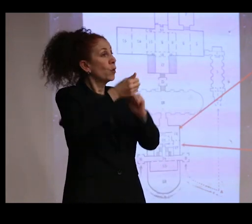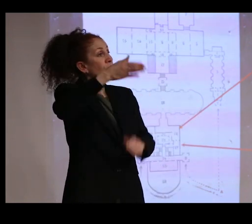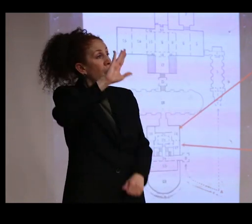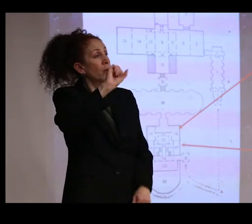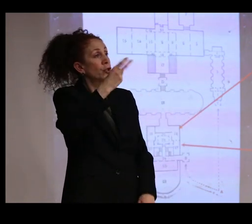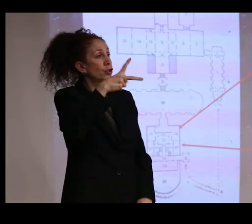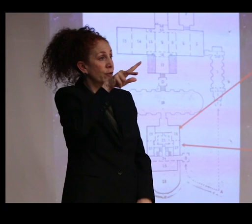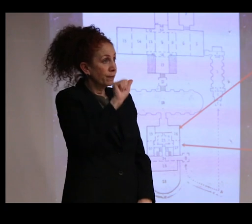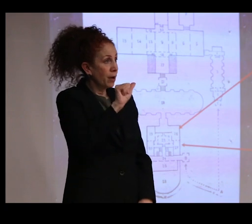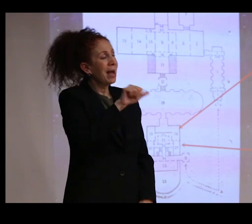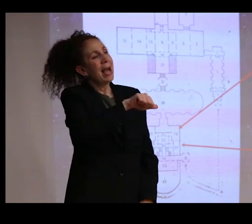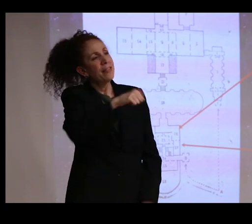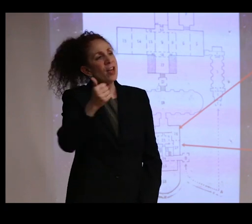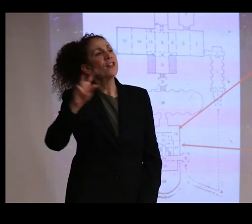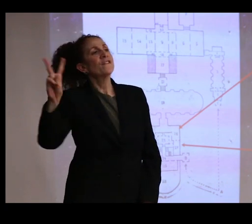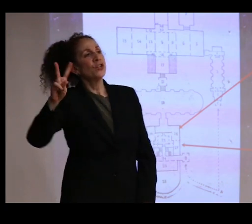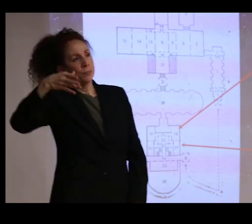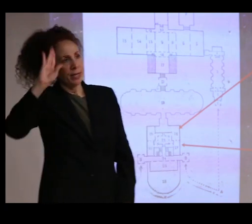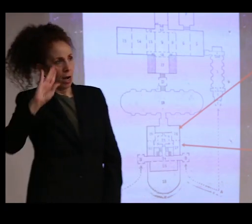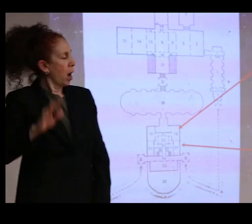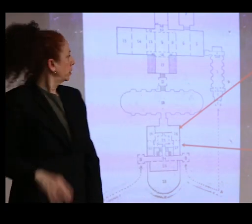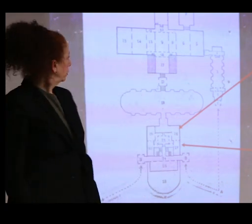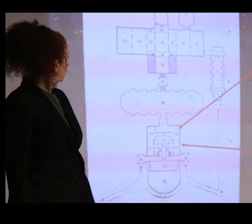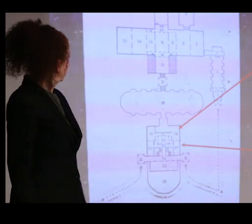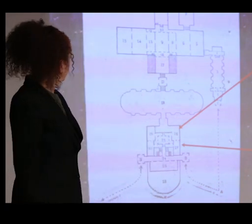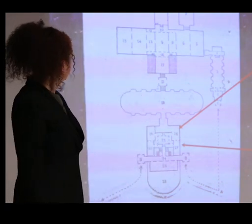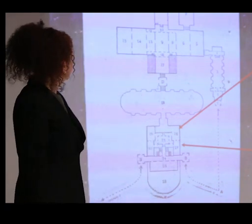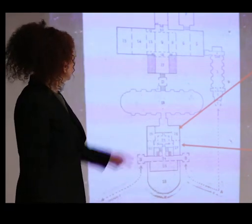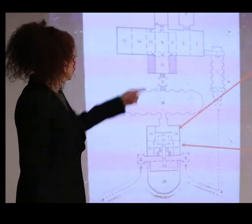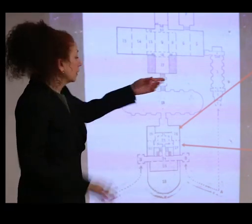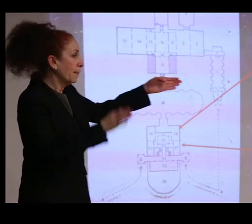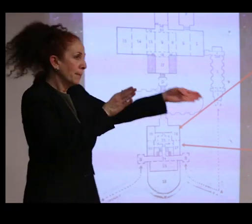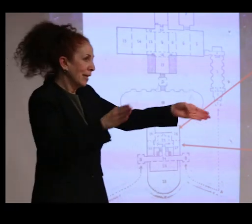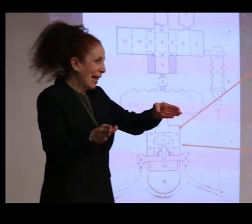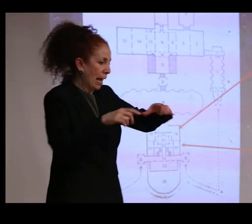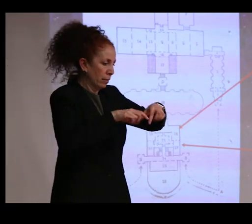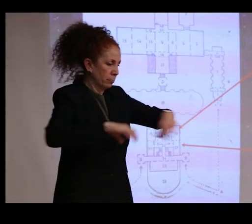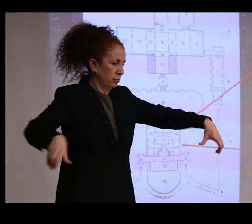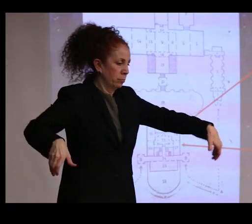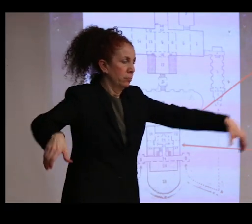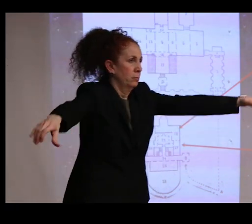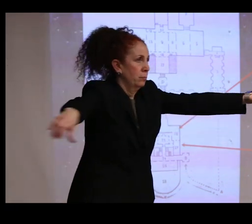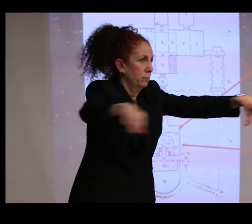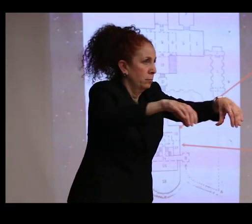with the god Vishnu. So these are all the-- this is the plan for all of the cases for the Shaivite image gallery